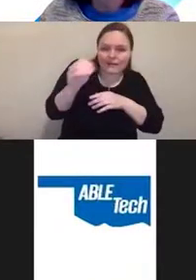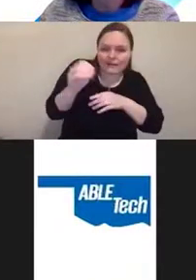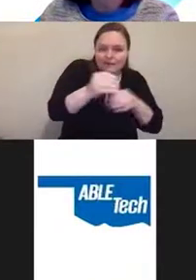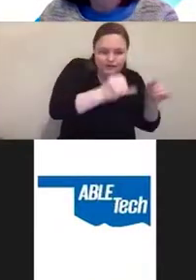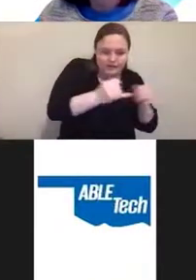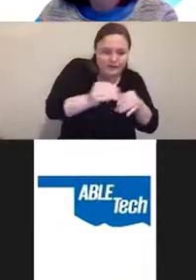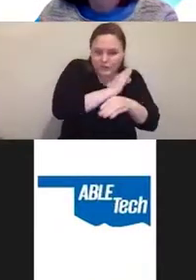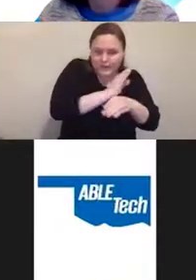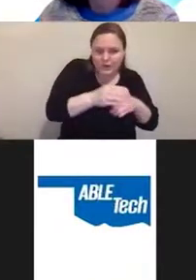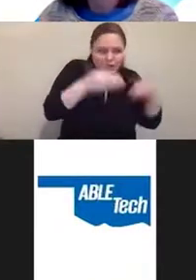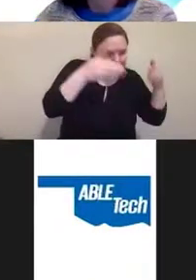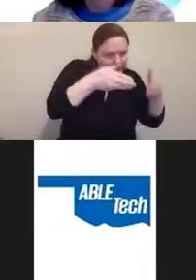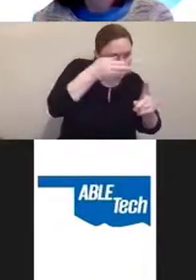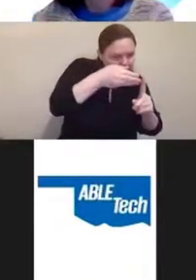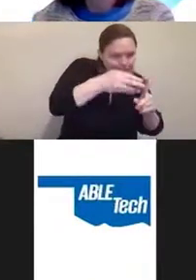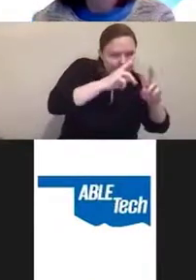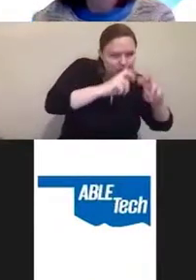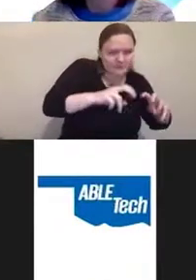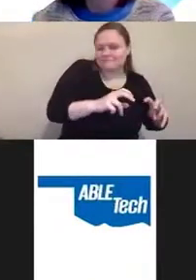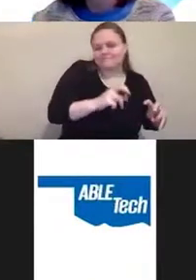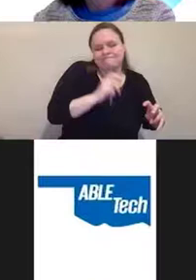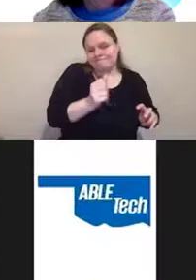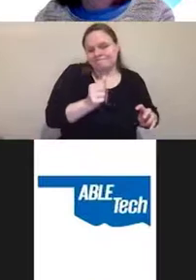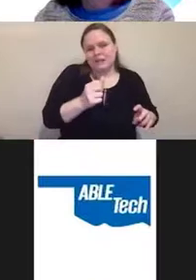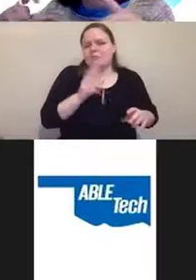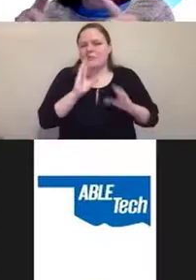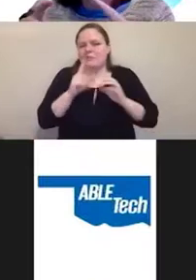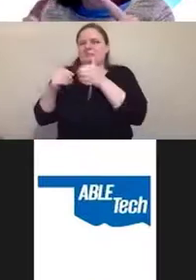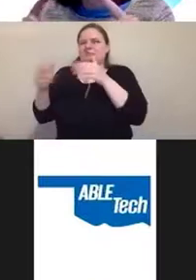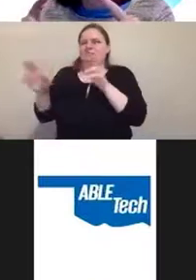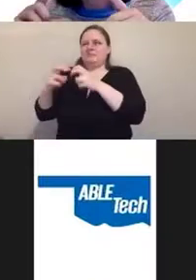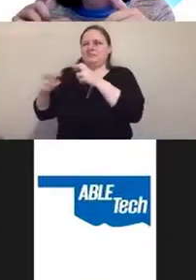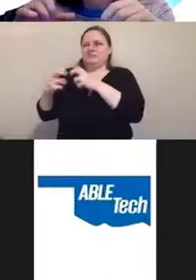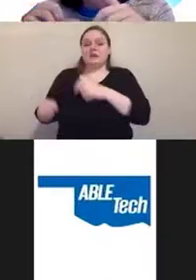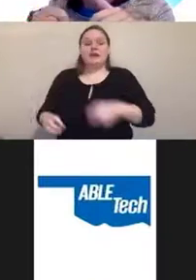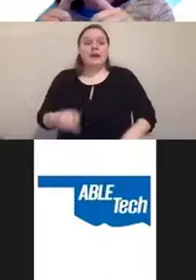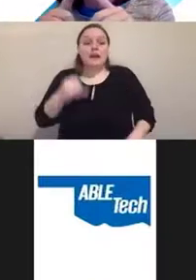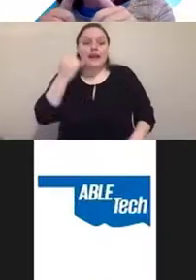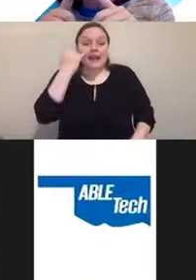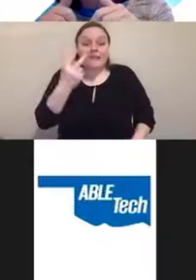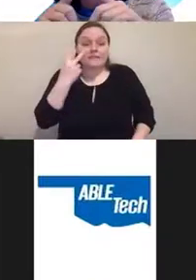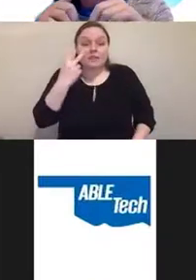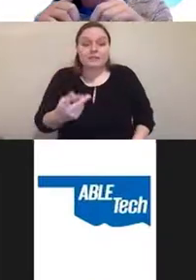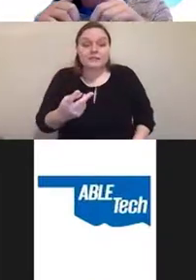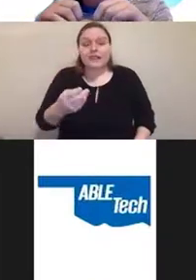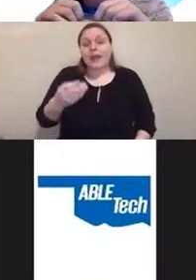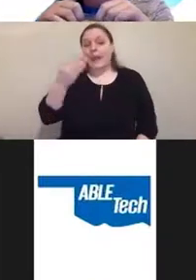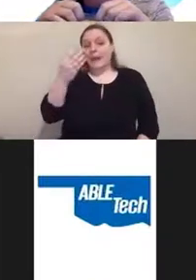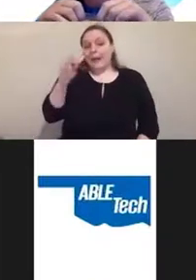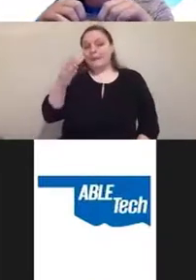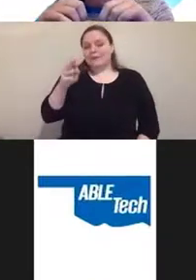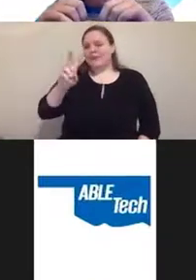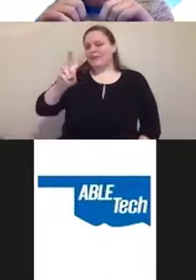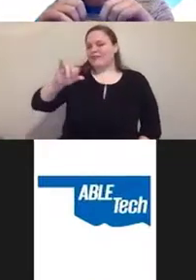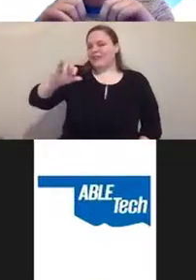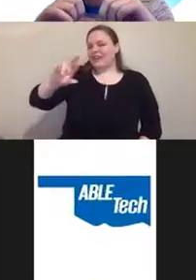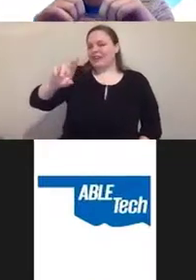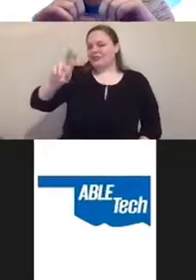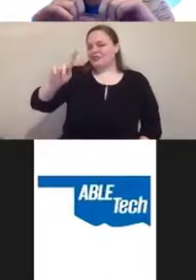OK, so if you see a blue Vitruvian Man type of logo